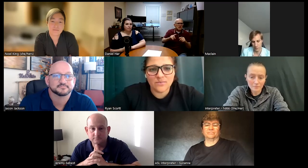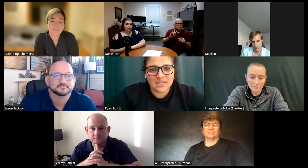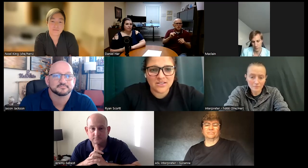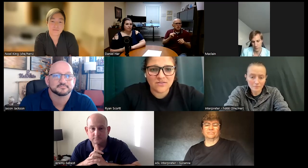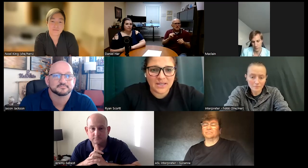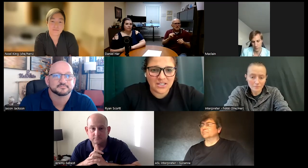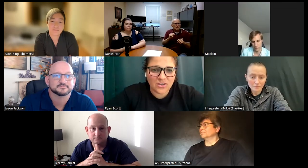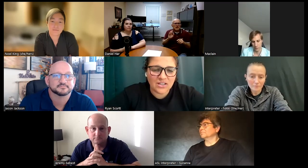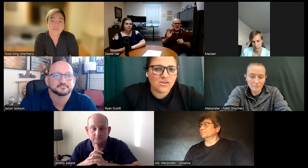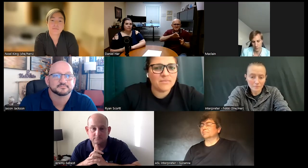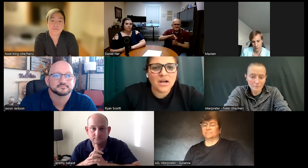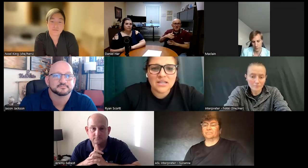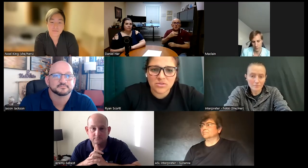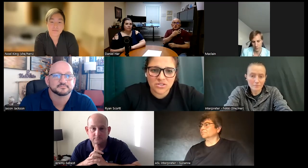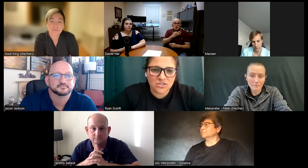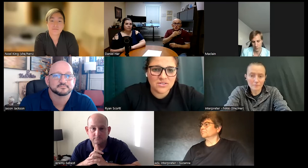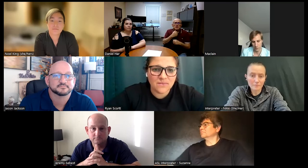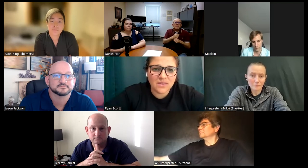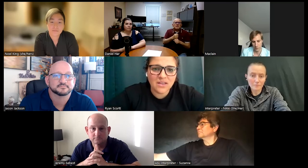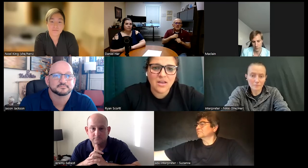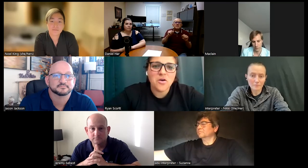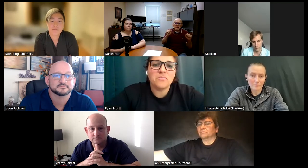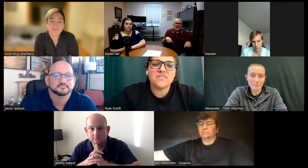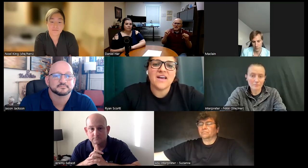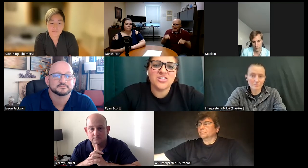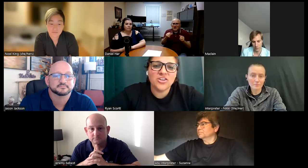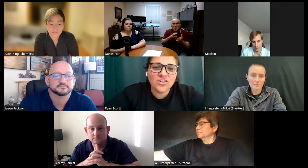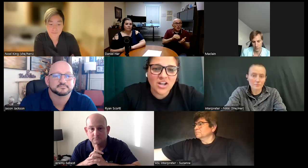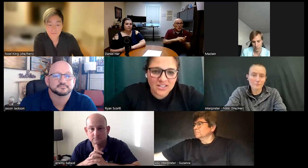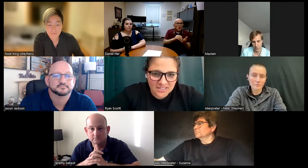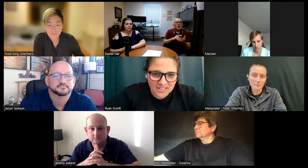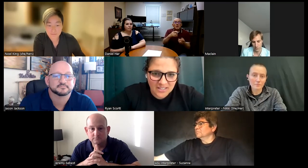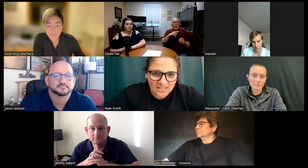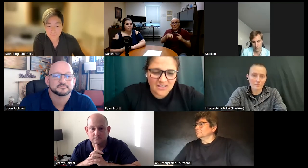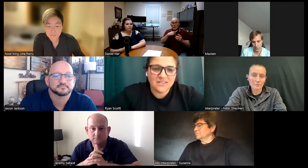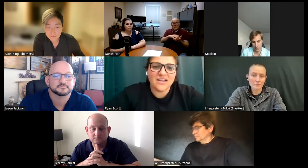because of my hearing or I'm not able to do something but that Curiosity